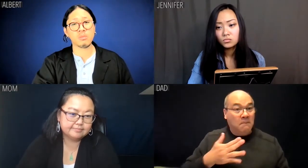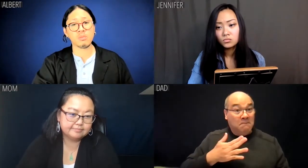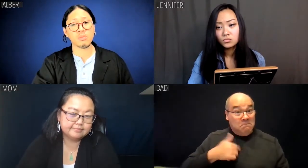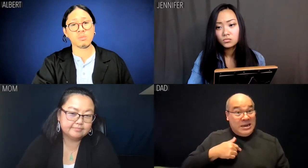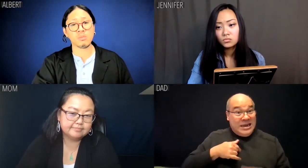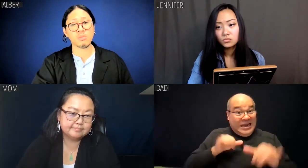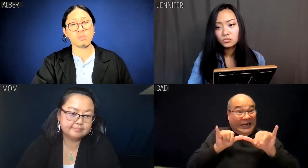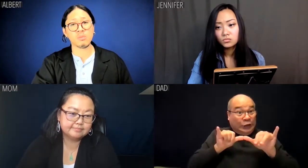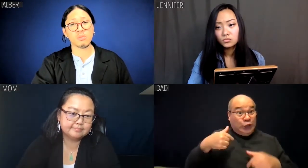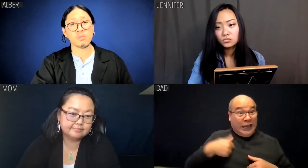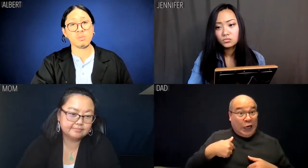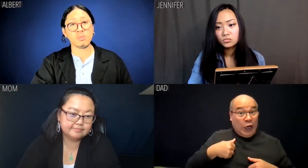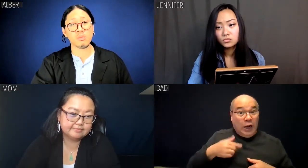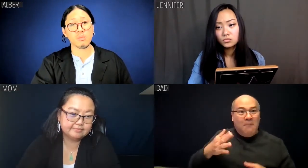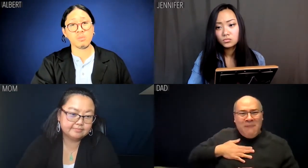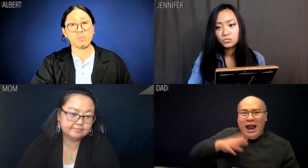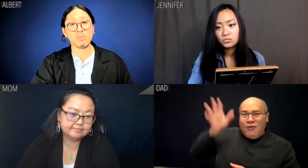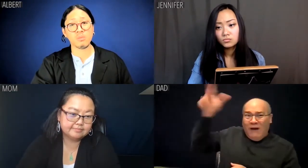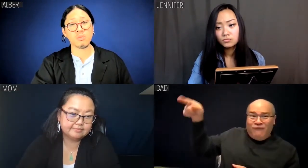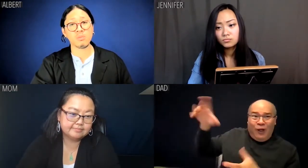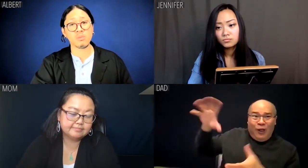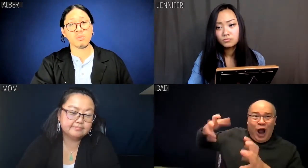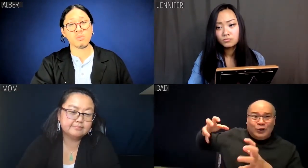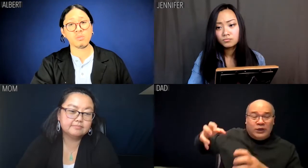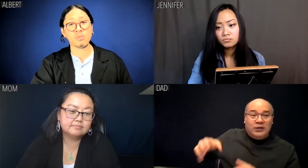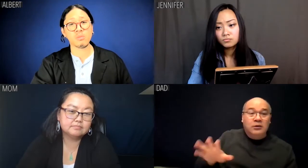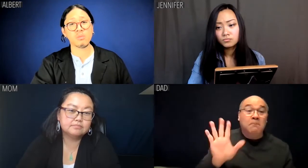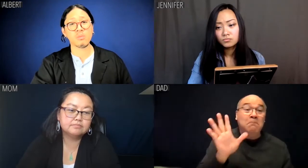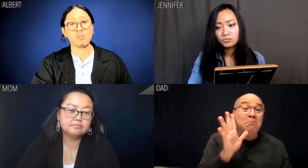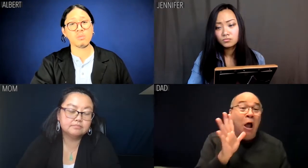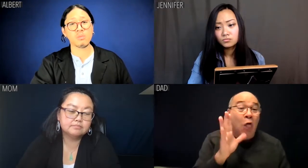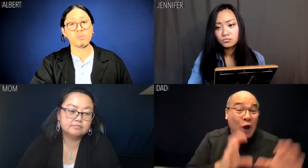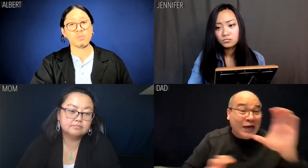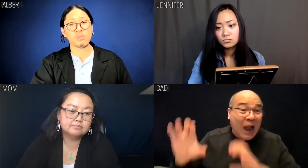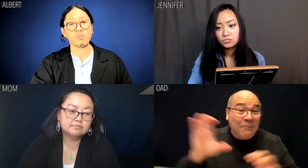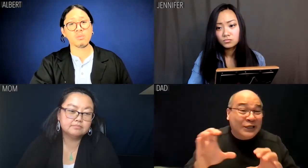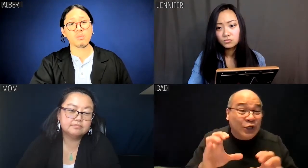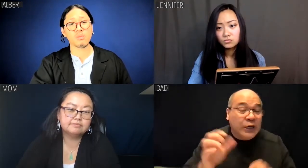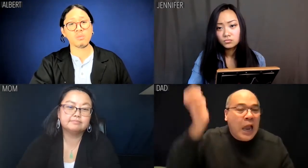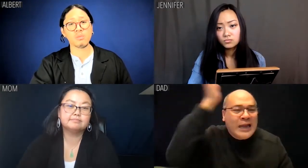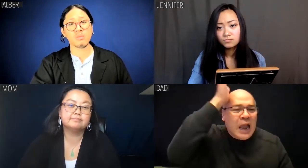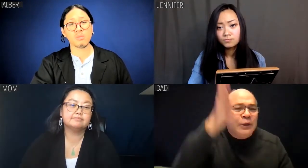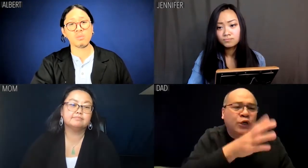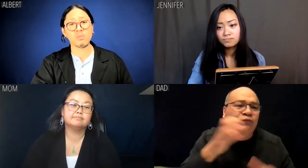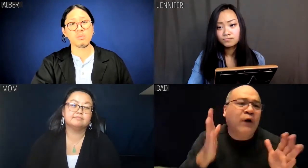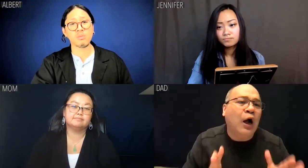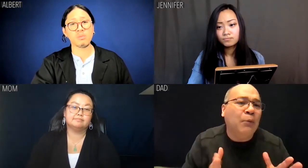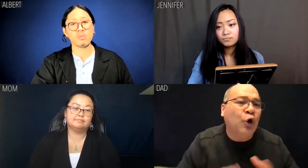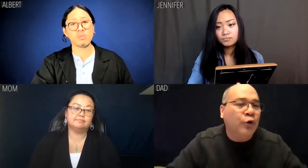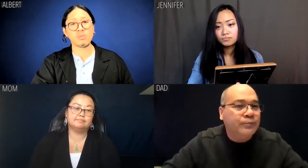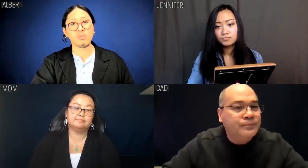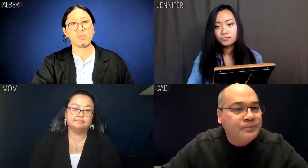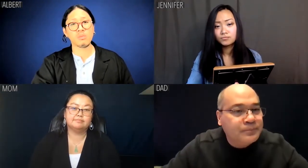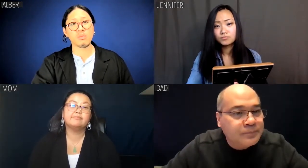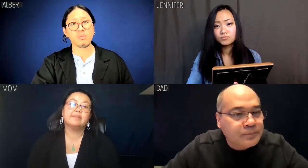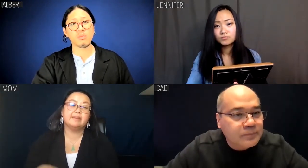I'm an engineer now, but I come from laundry people. Your mom is a chemist by way of some cabbage farmers.